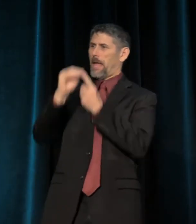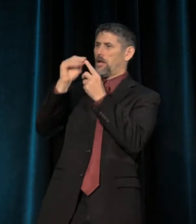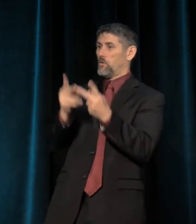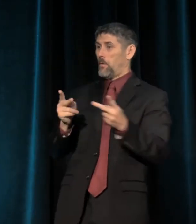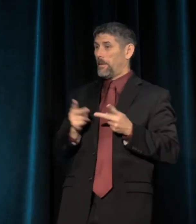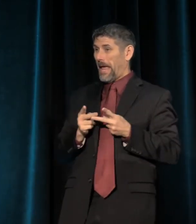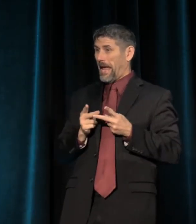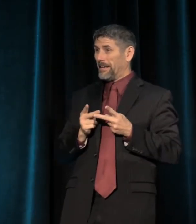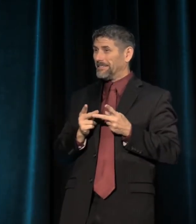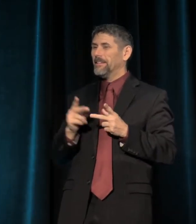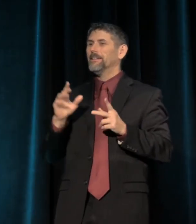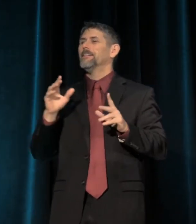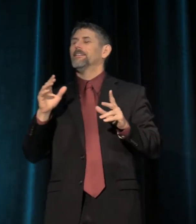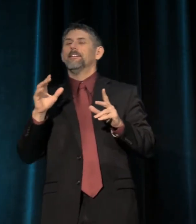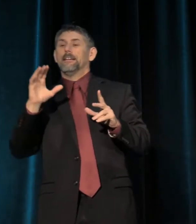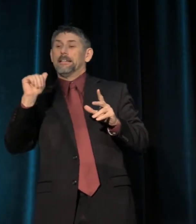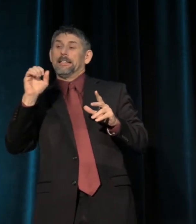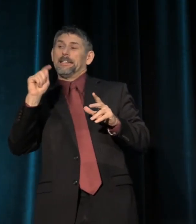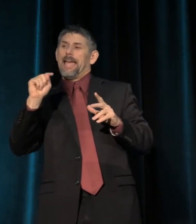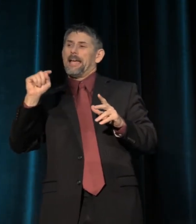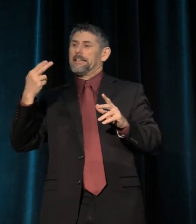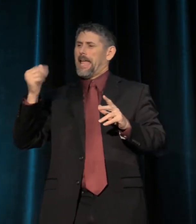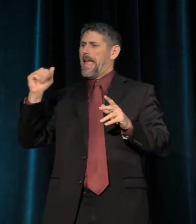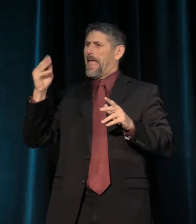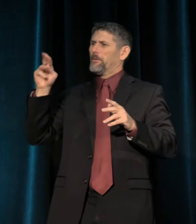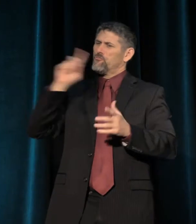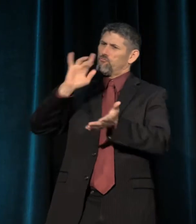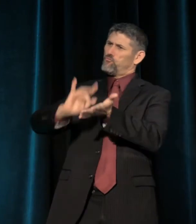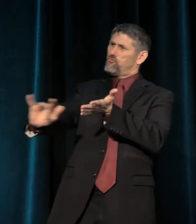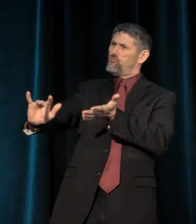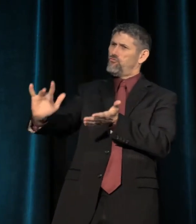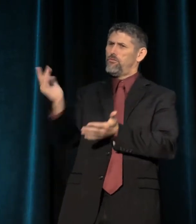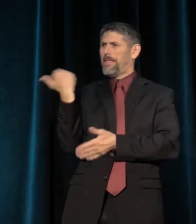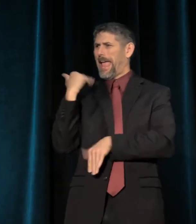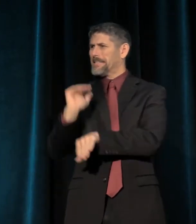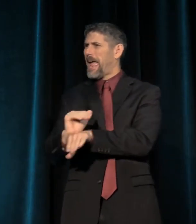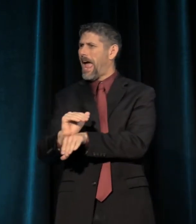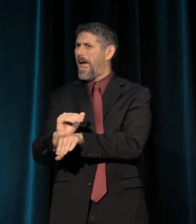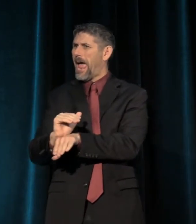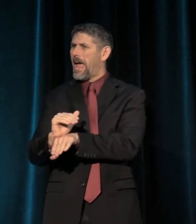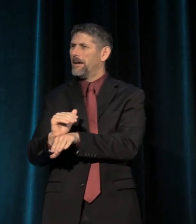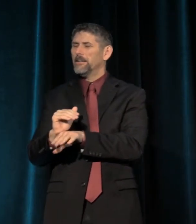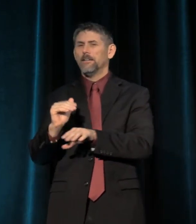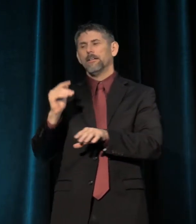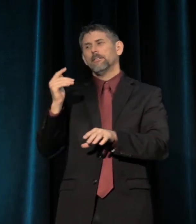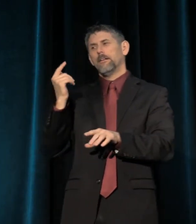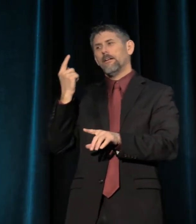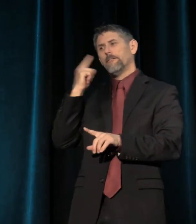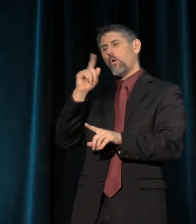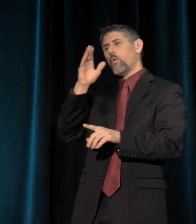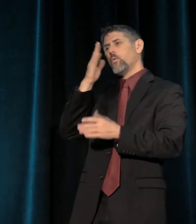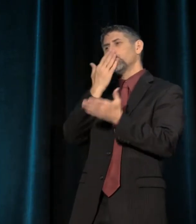That the cast of "Hamilton" was very rude last night to a very good man, Mike Pence,